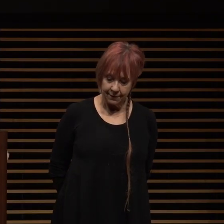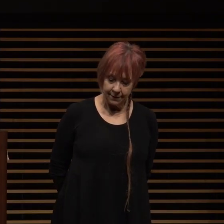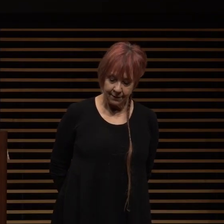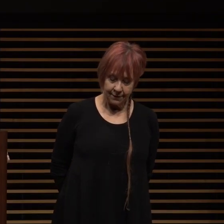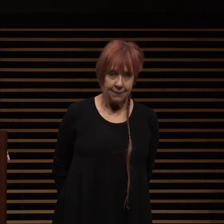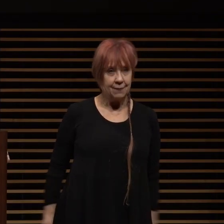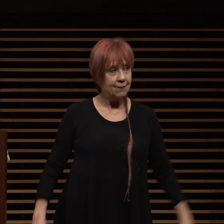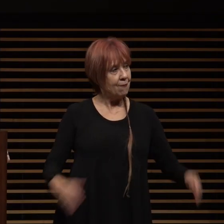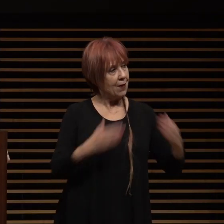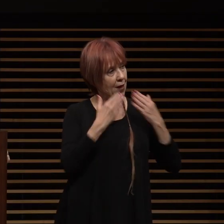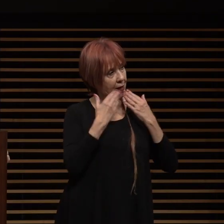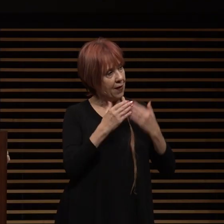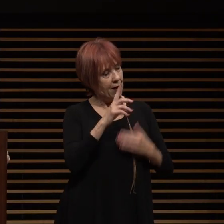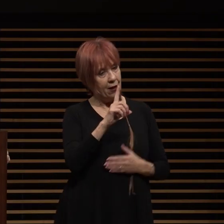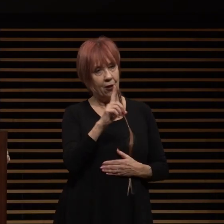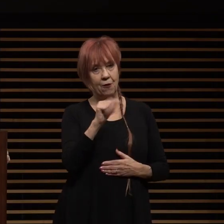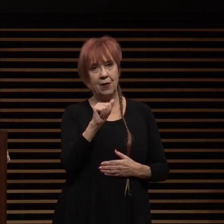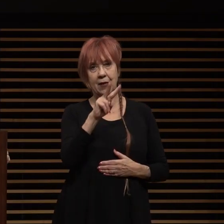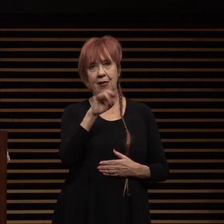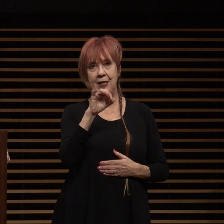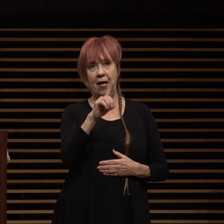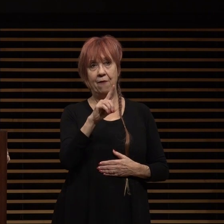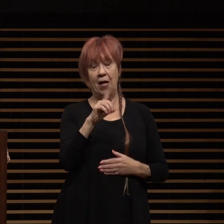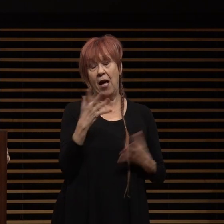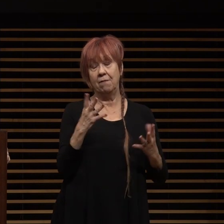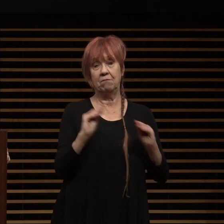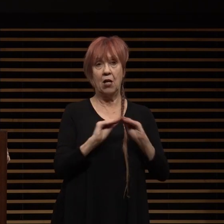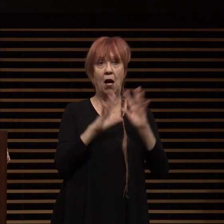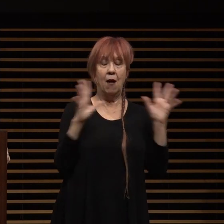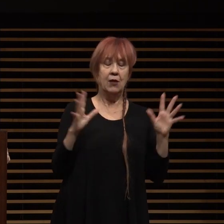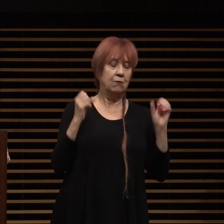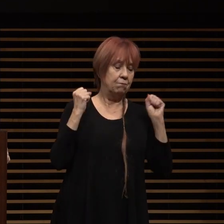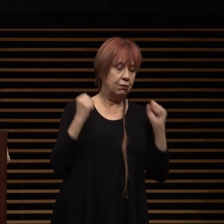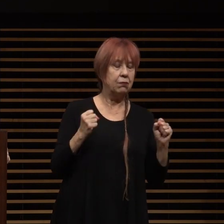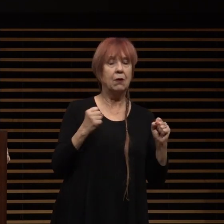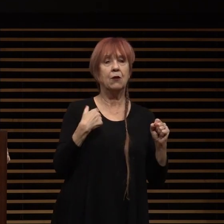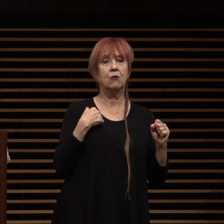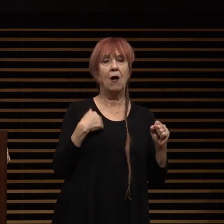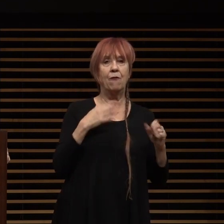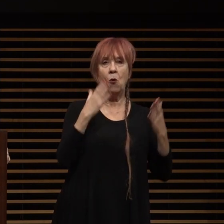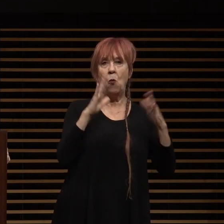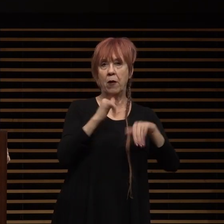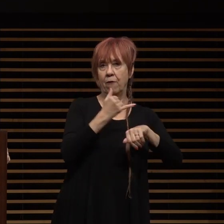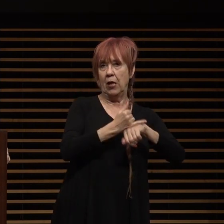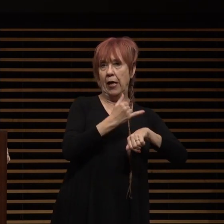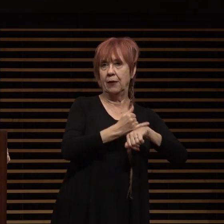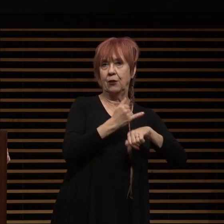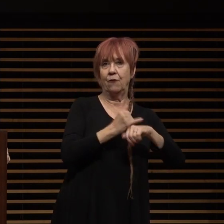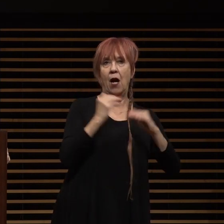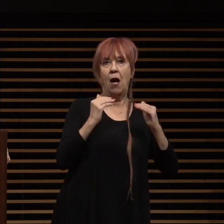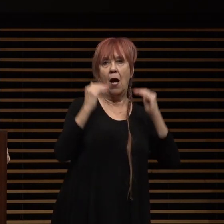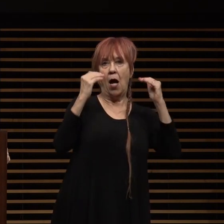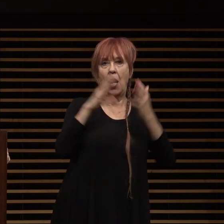thank you david and it's um obviously uh tremendous to have such an institution